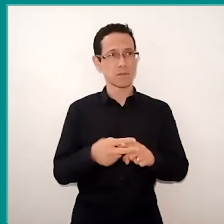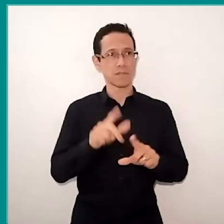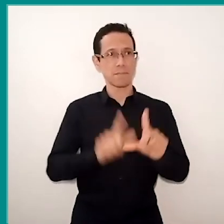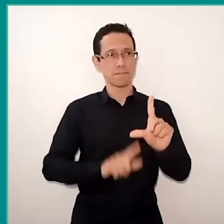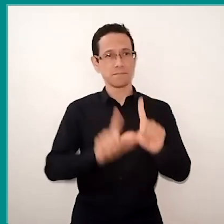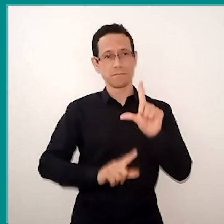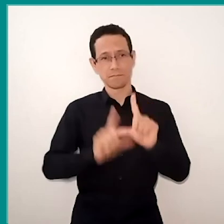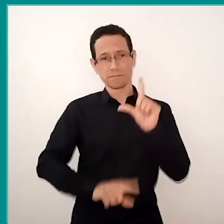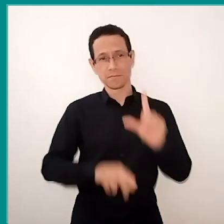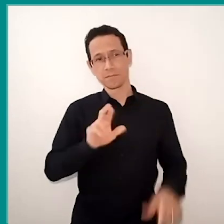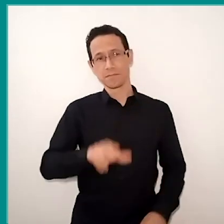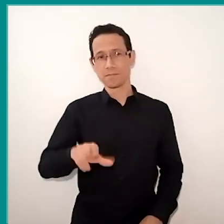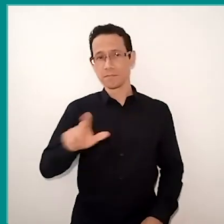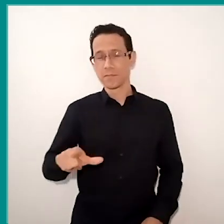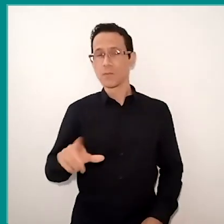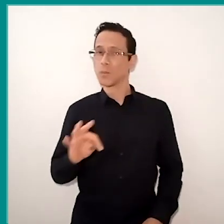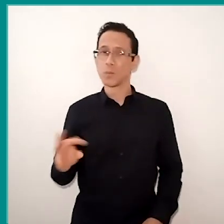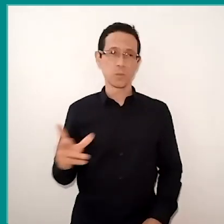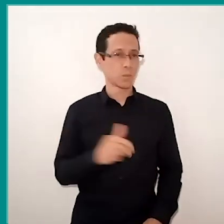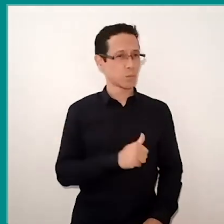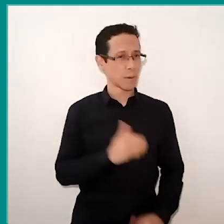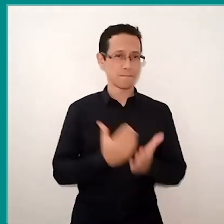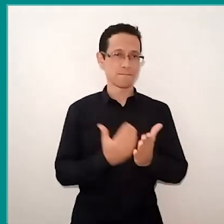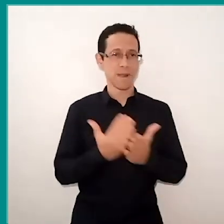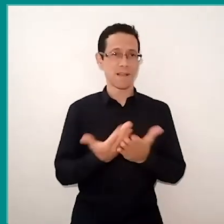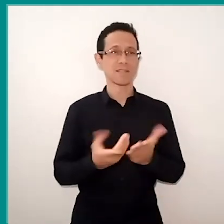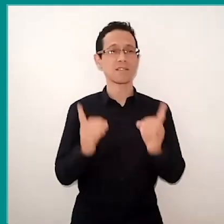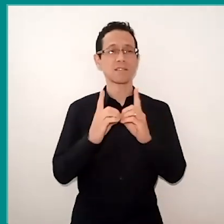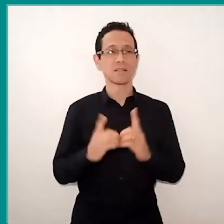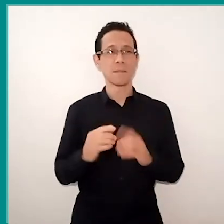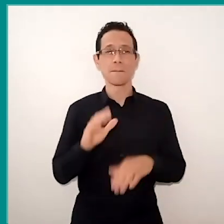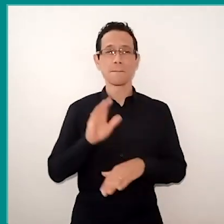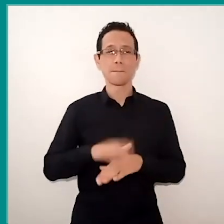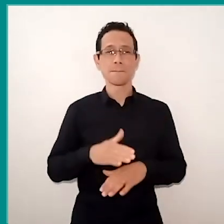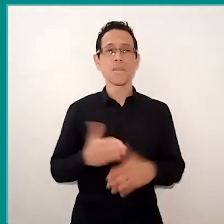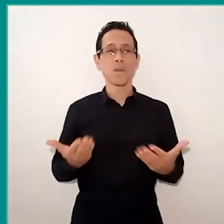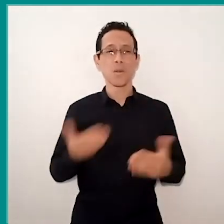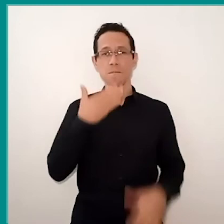All this and what else? What is the best teaching? Here at this table what I'm going to invite